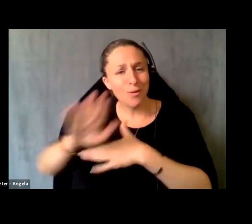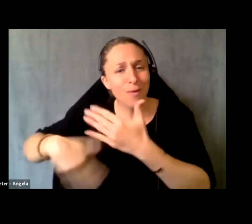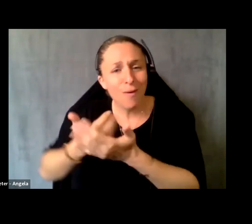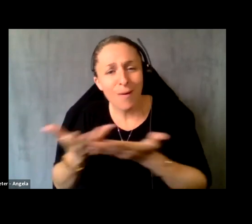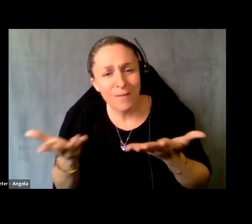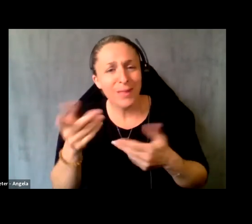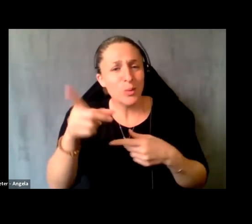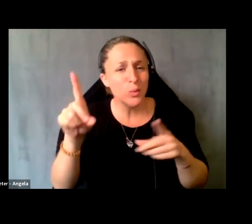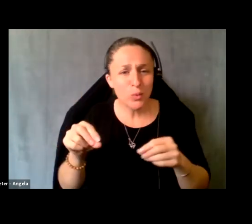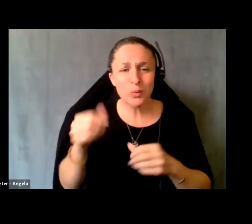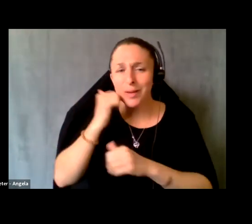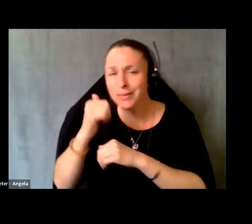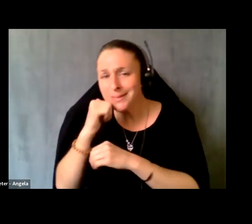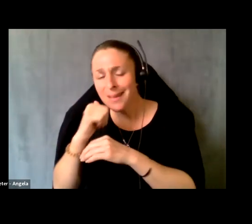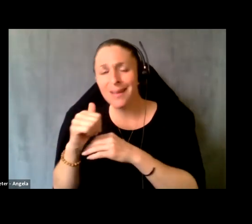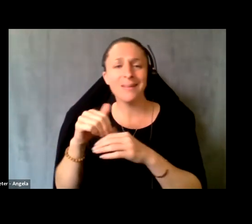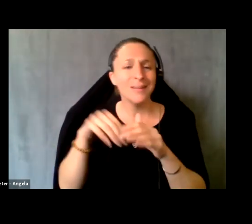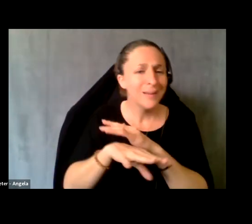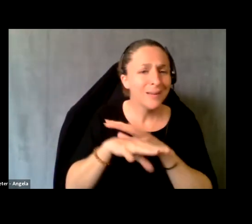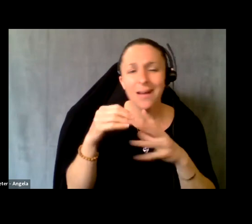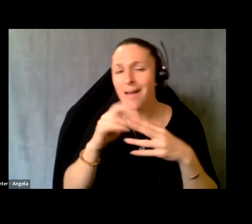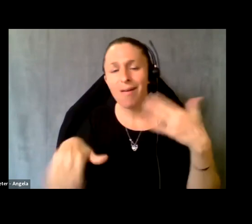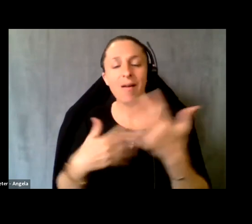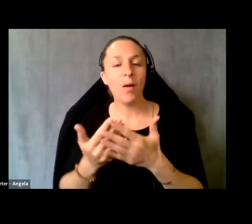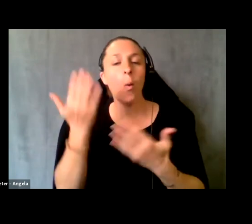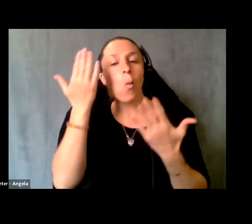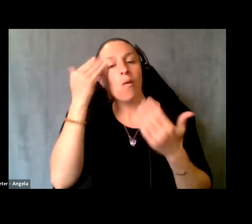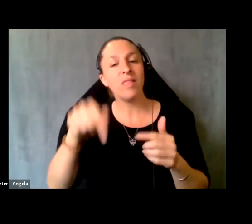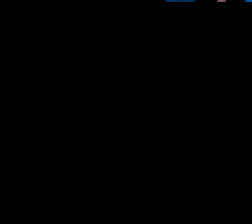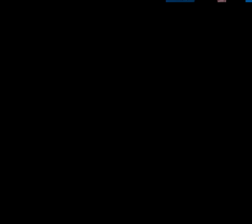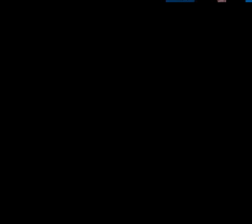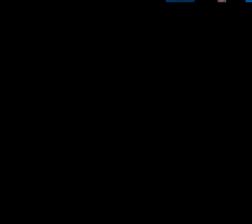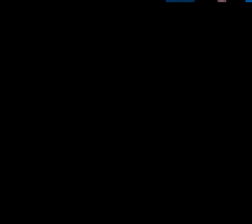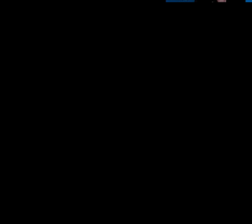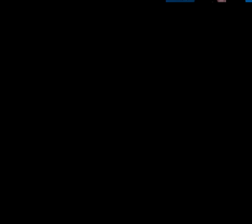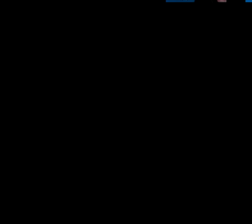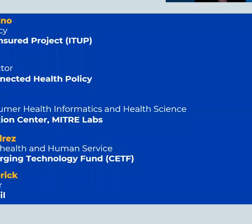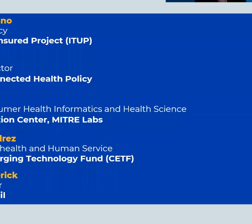and out. But hopefully, this isa Kickstarter of a conversation starter for more collaborative work.